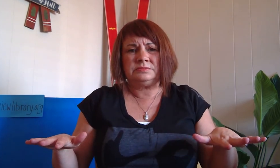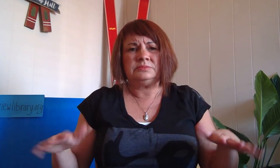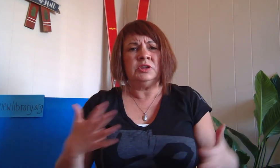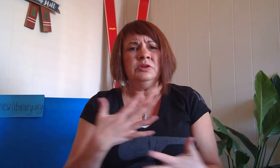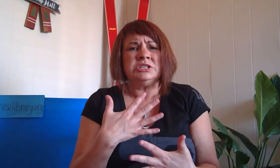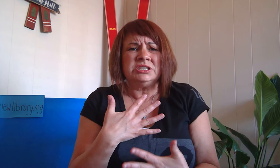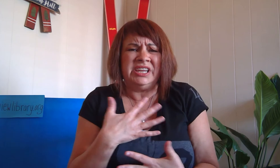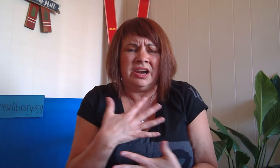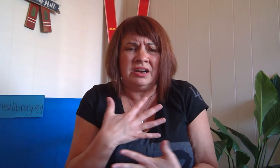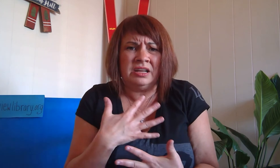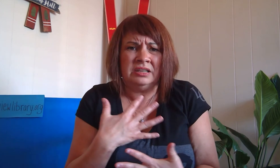or scared